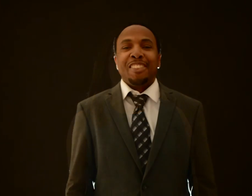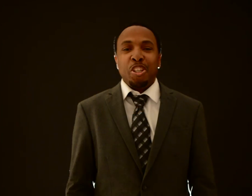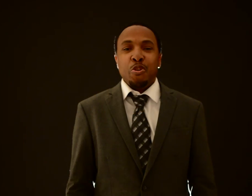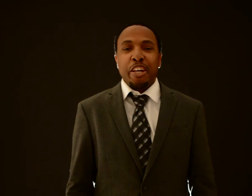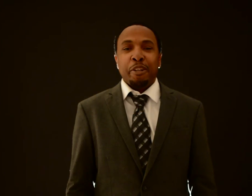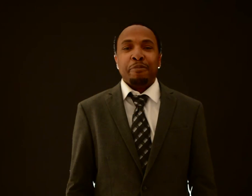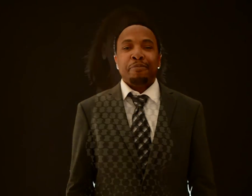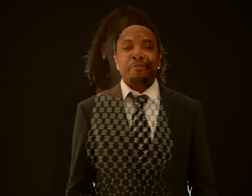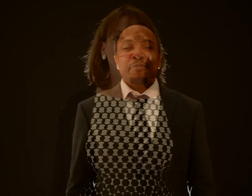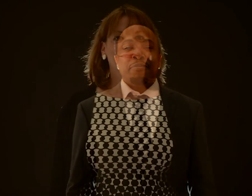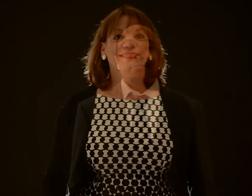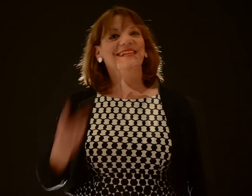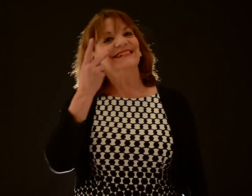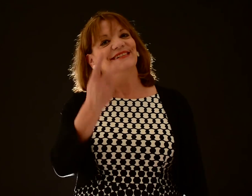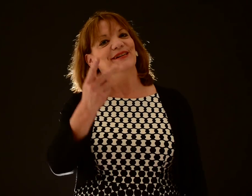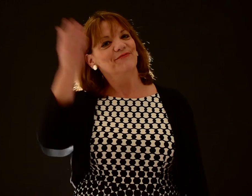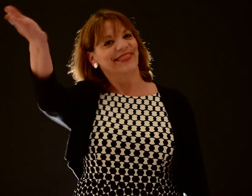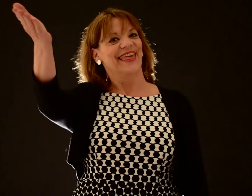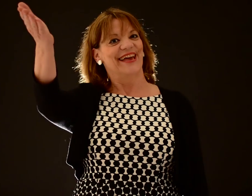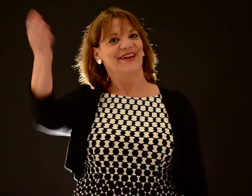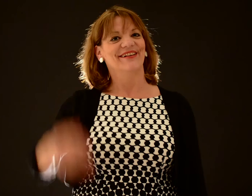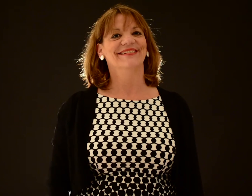See you there!